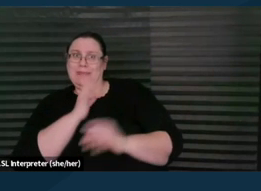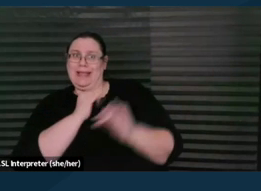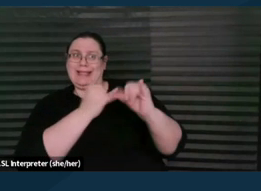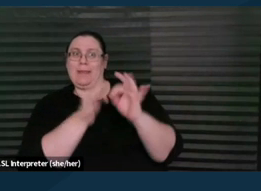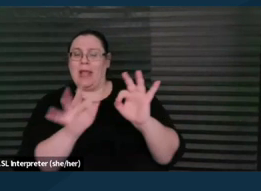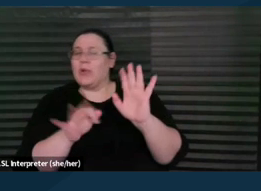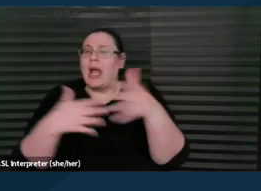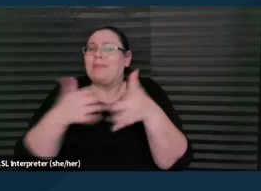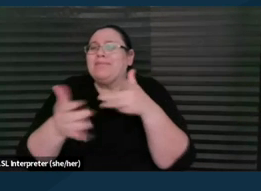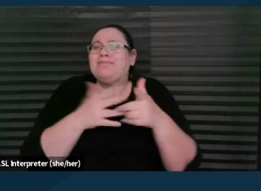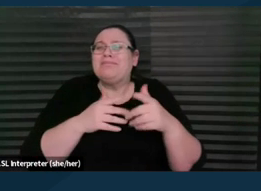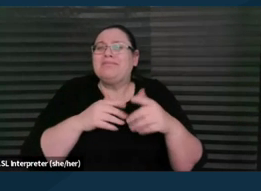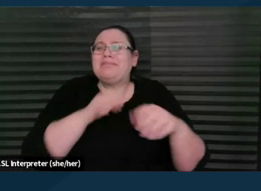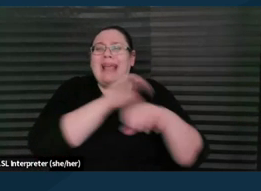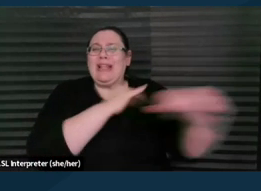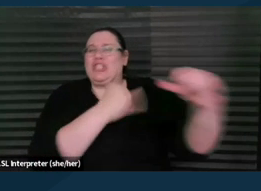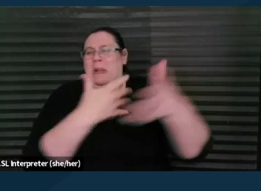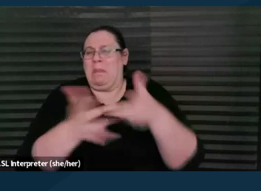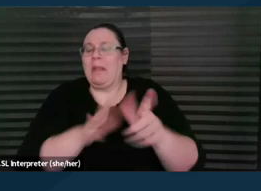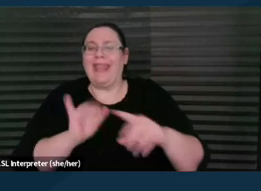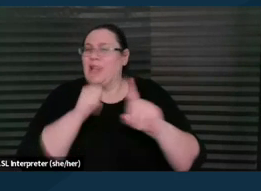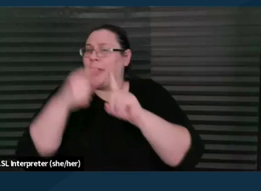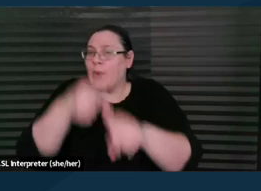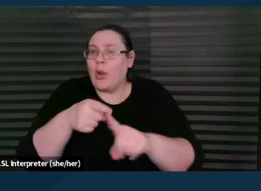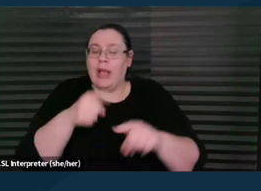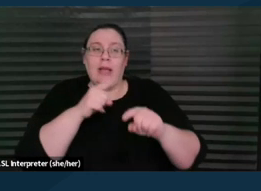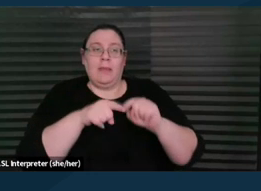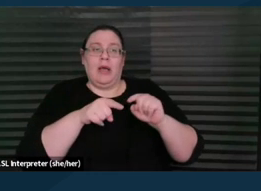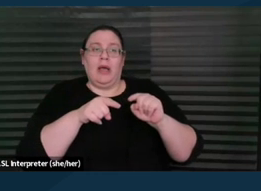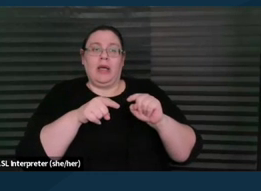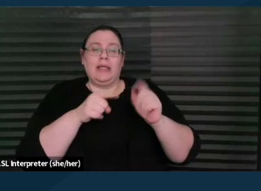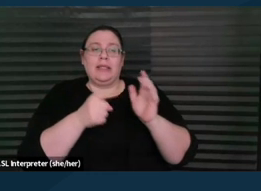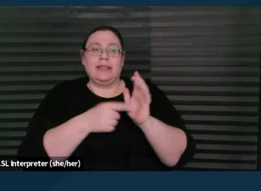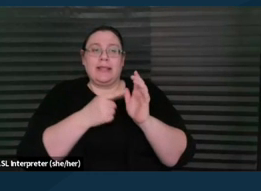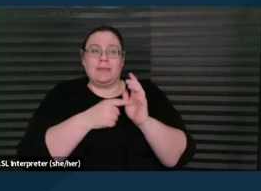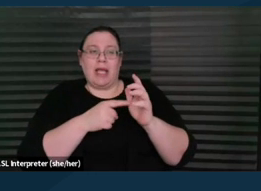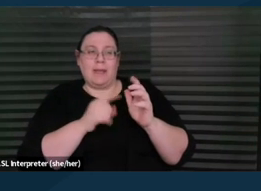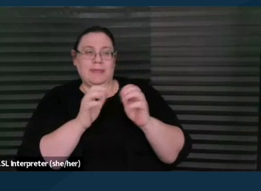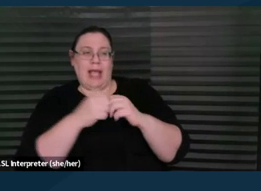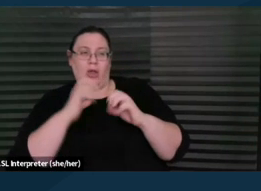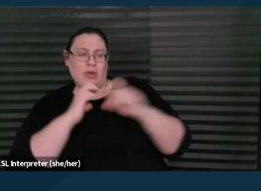parties are communicating the same language, the non-attorney has to be in some ways kind of the conduit for that information.